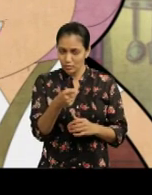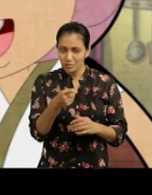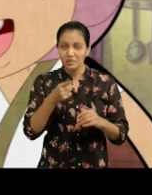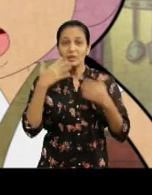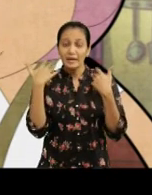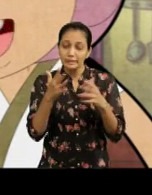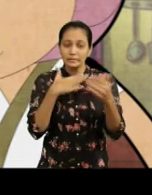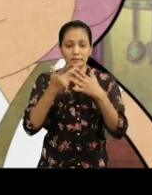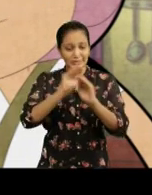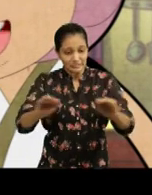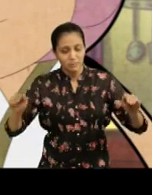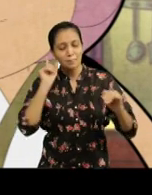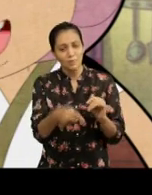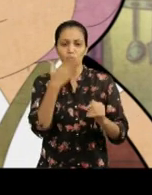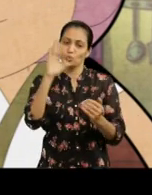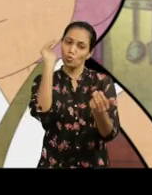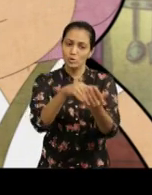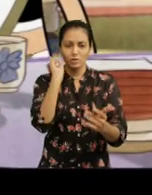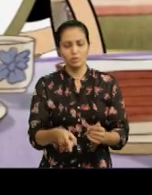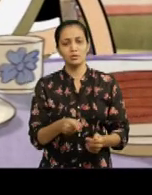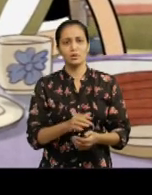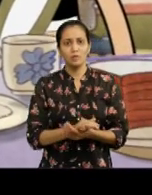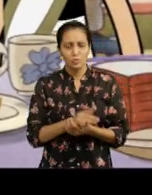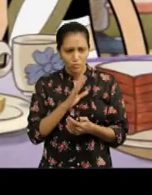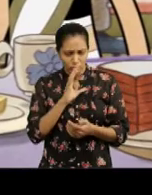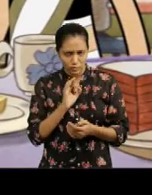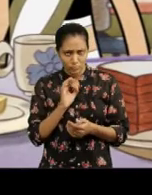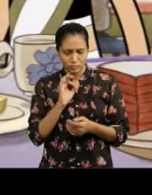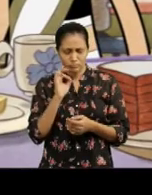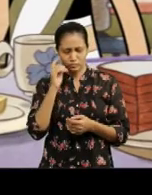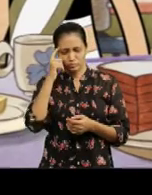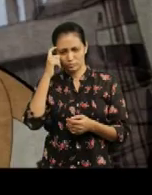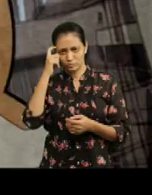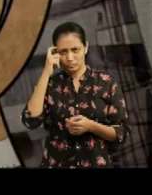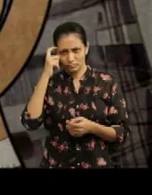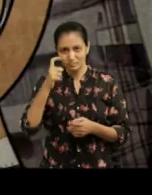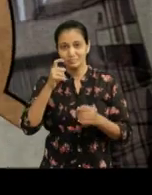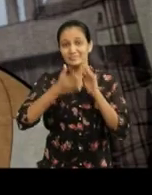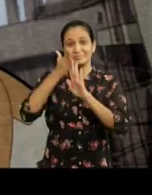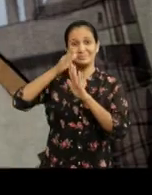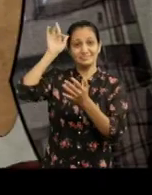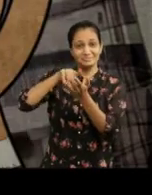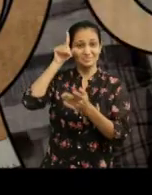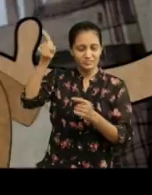All children need to be in school. Haaan…, Really? (wooden plank banging sound)